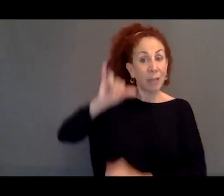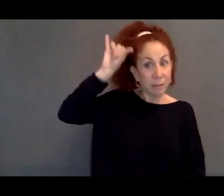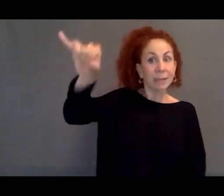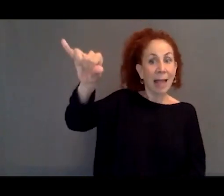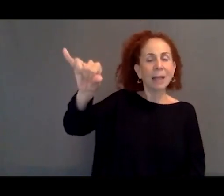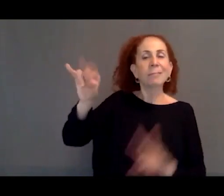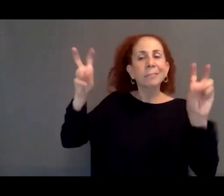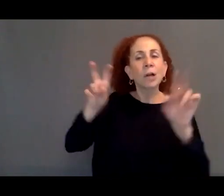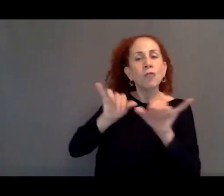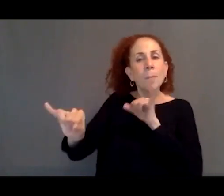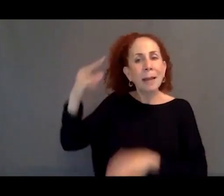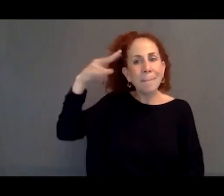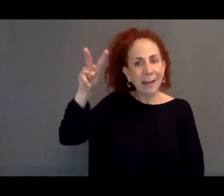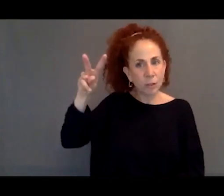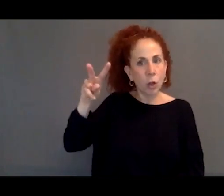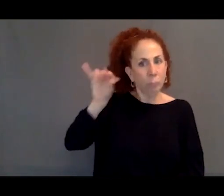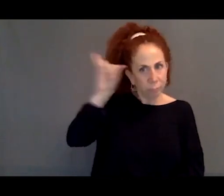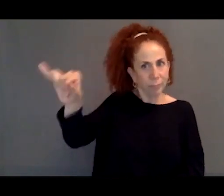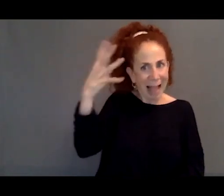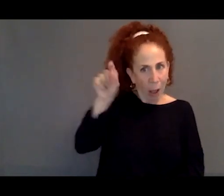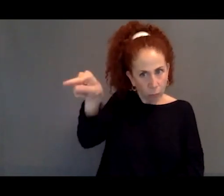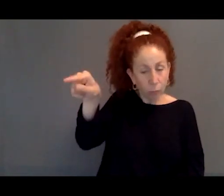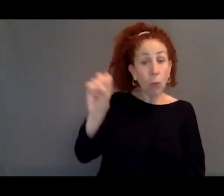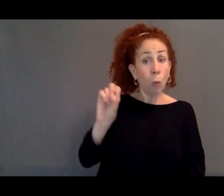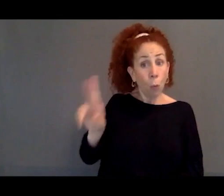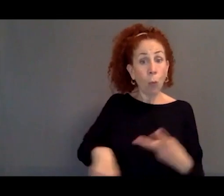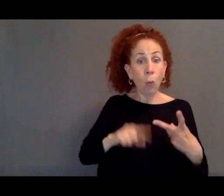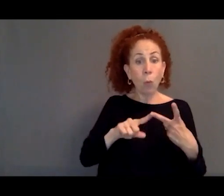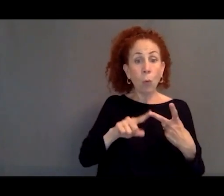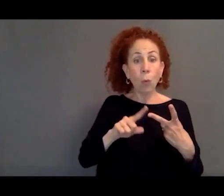in Mexico policy, or they're in detention.